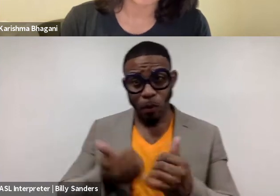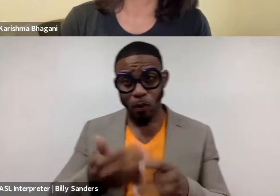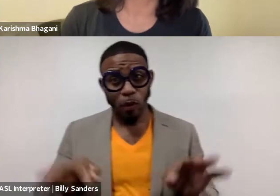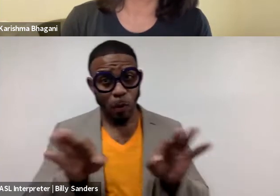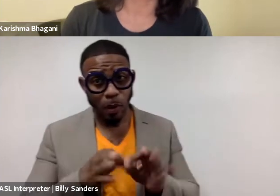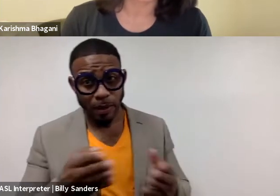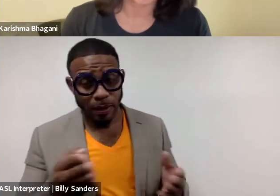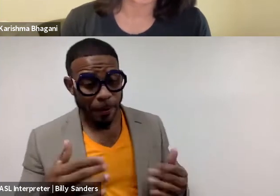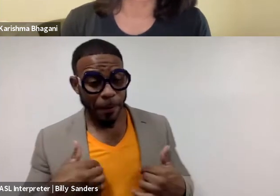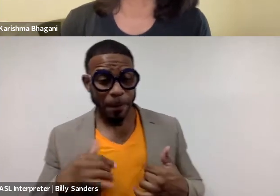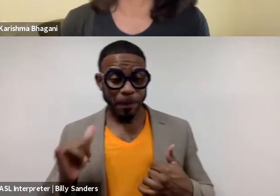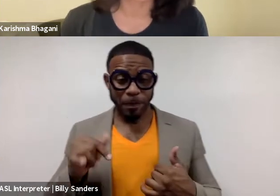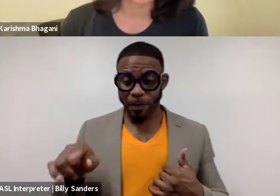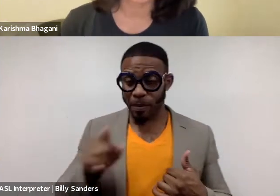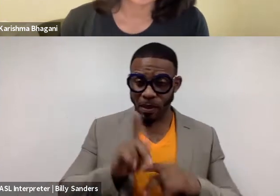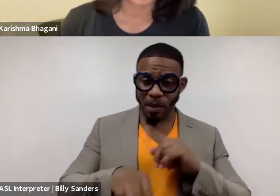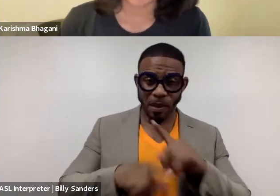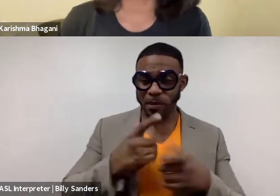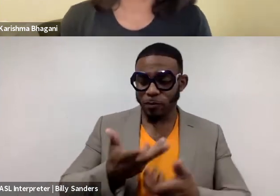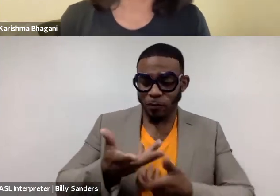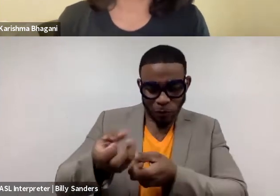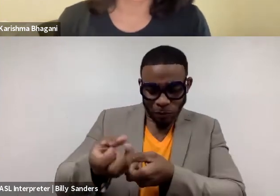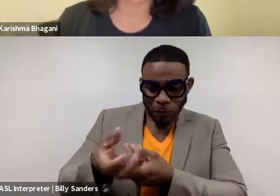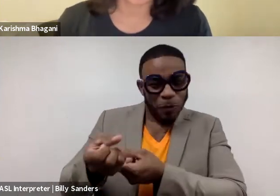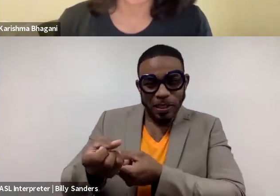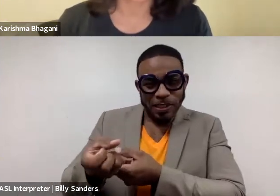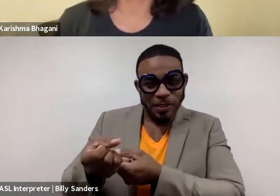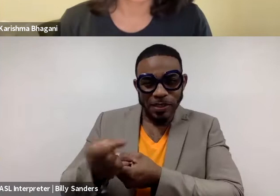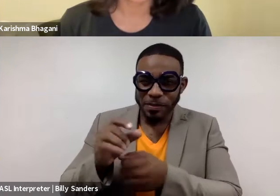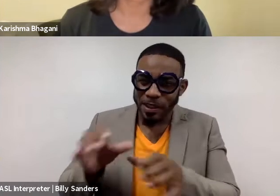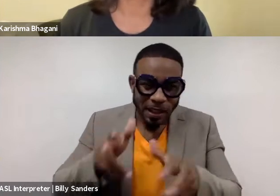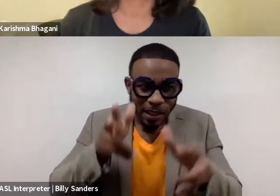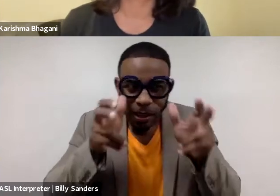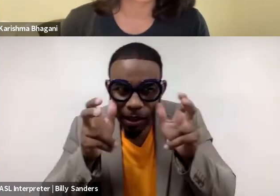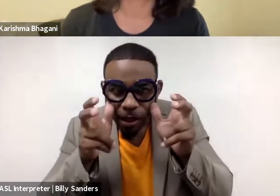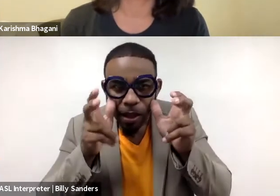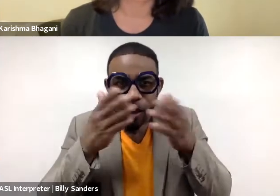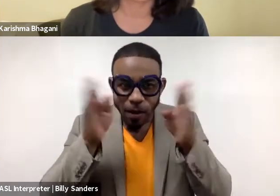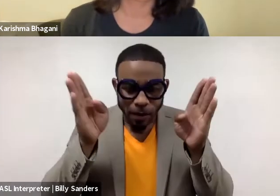as I keep questioning is just trust and being an active listener in whatever spaces we're in.